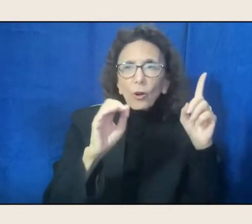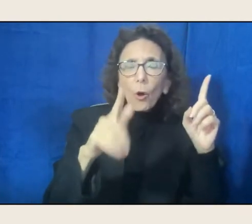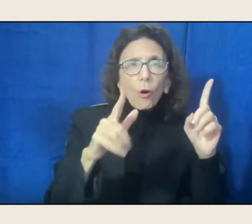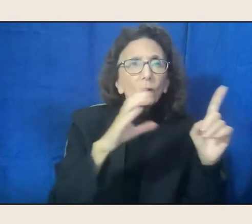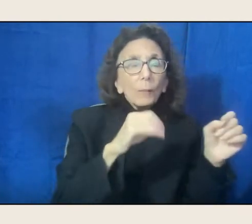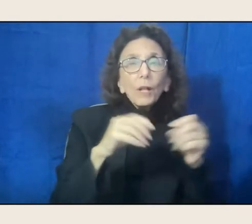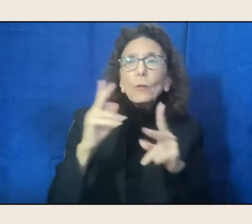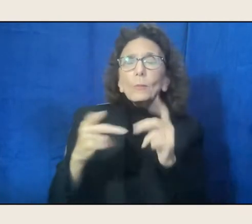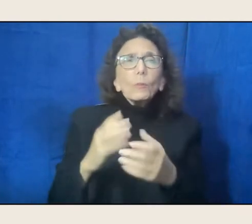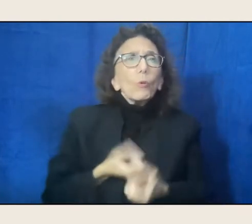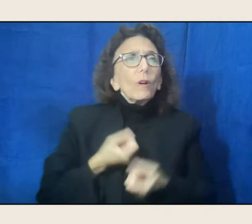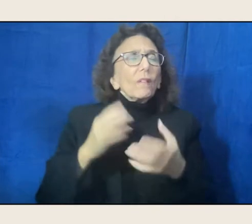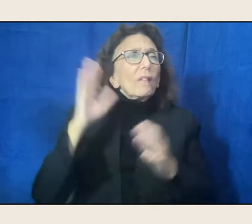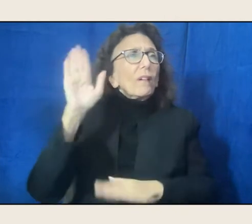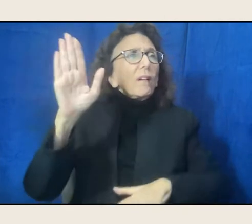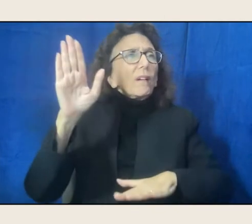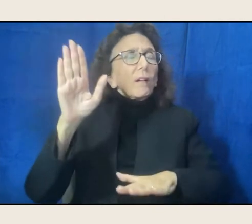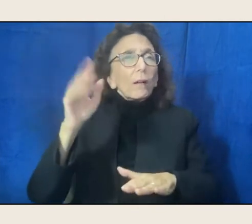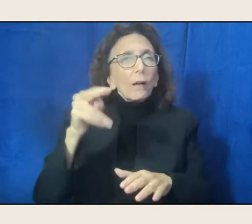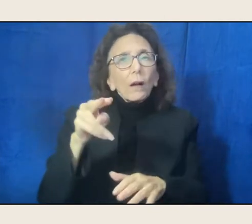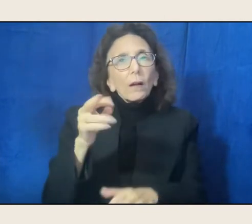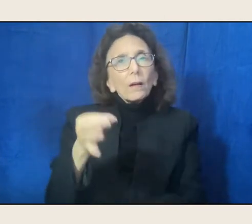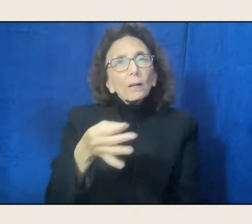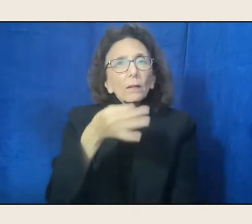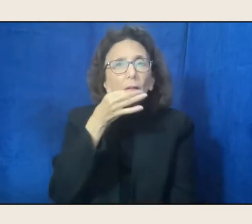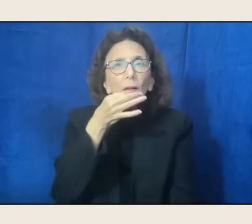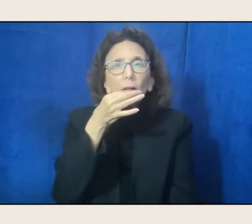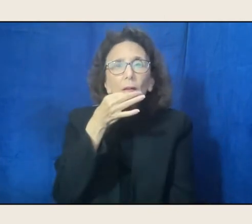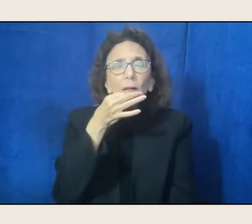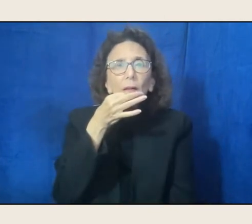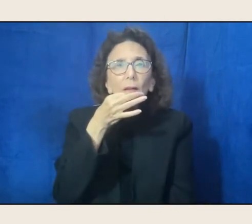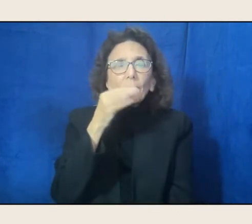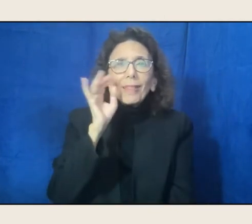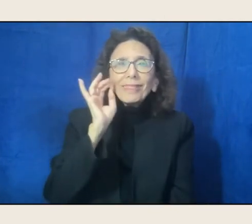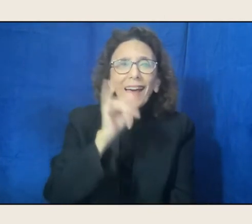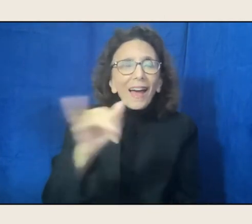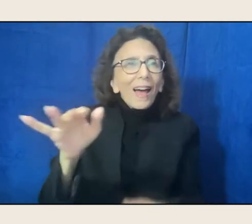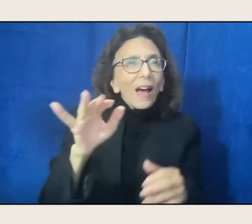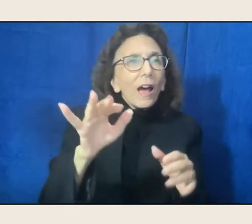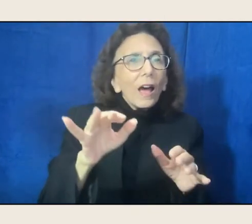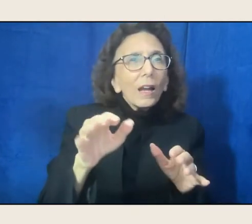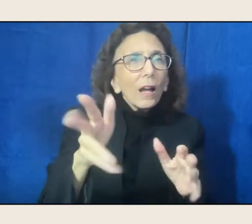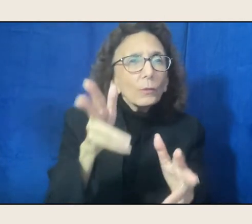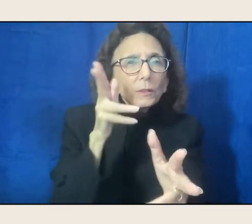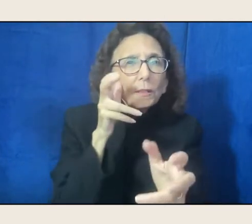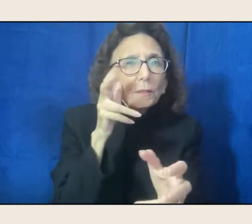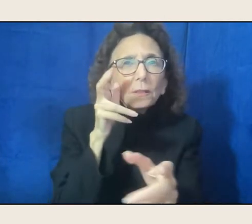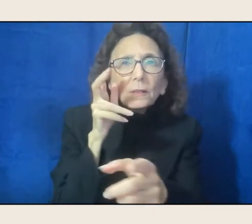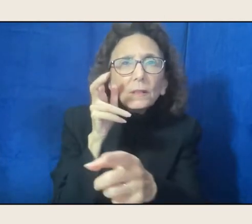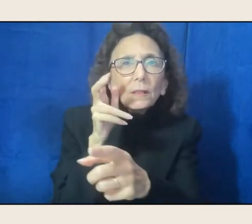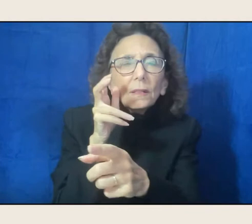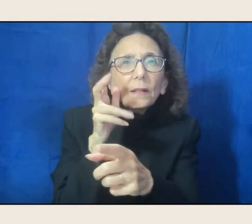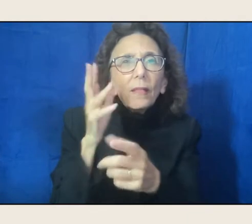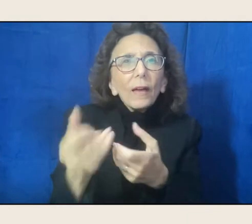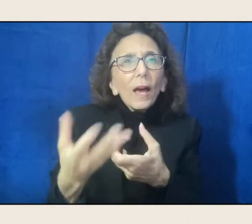And I think that too had so much a part of what I began to, why I began in a way